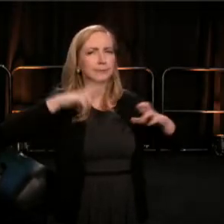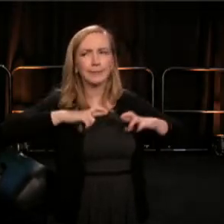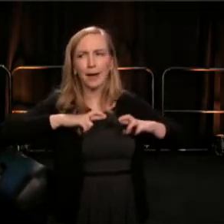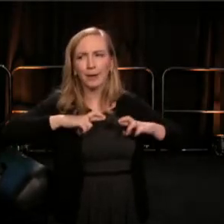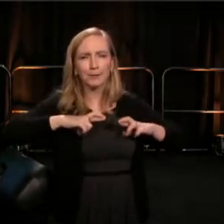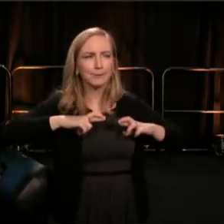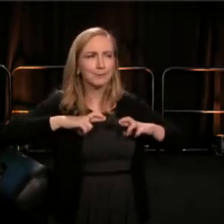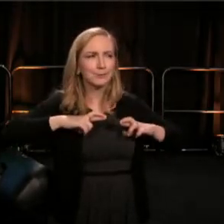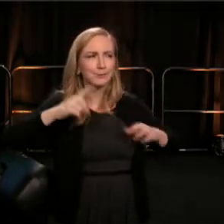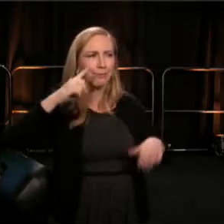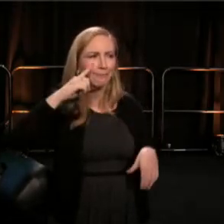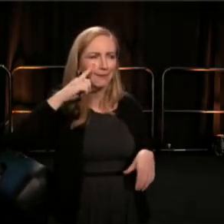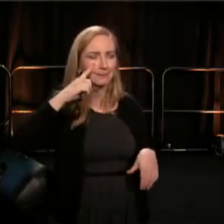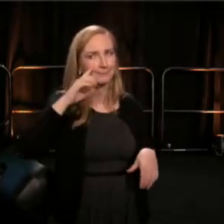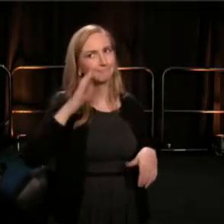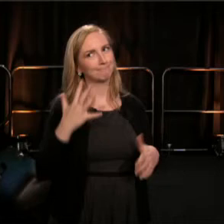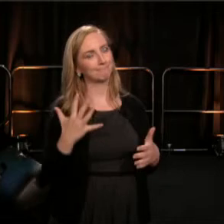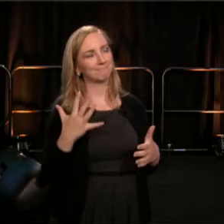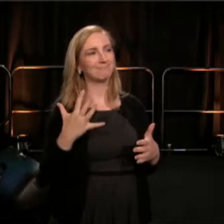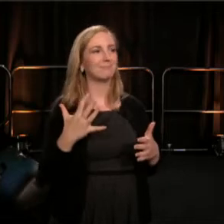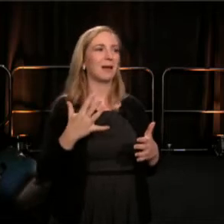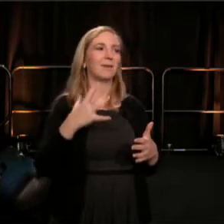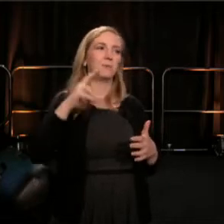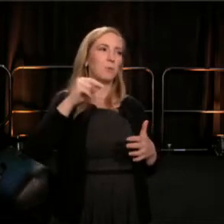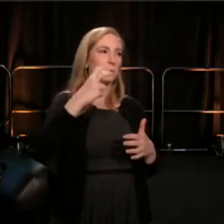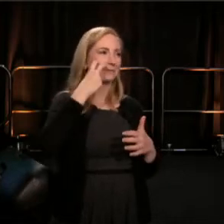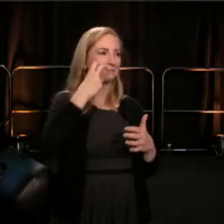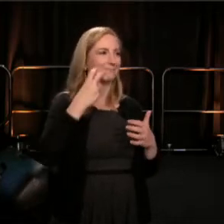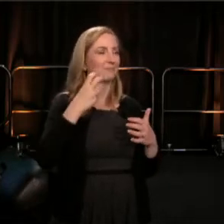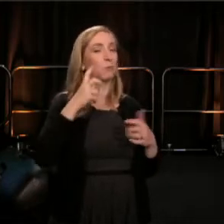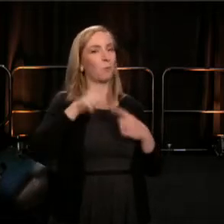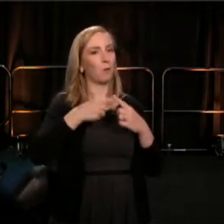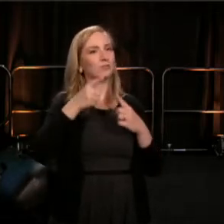I have no doubt that even in retirement, from the National Performance Network,